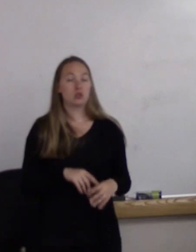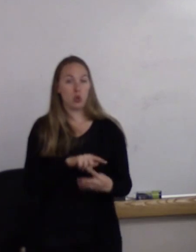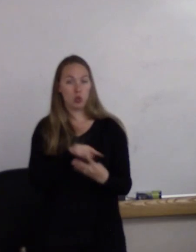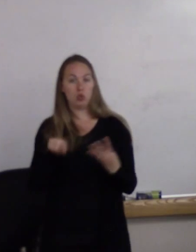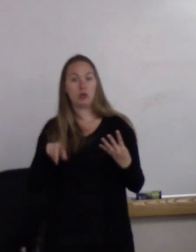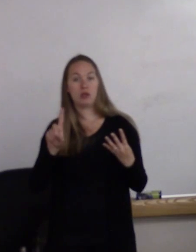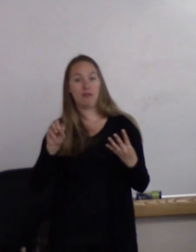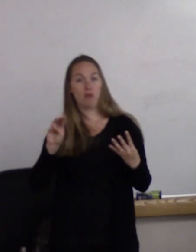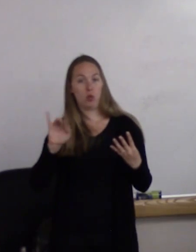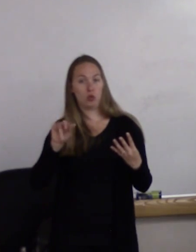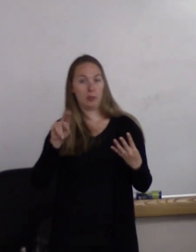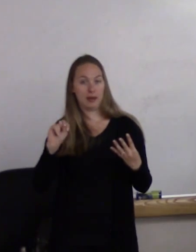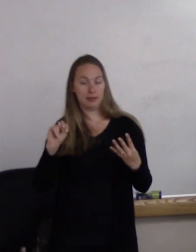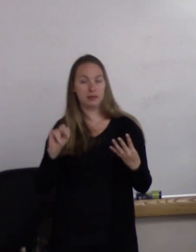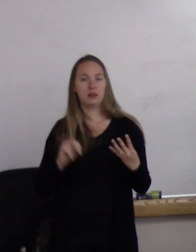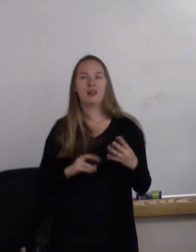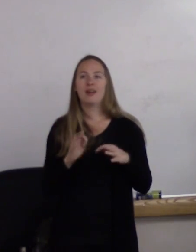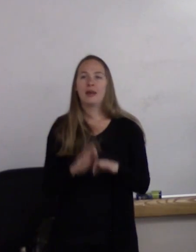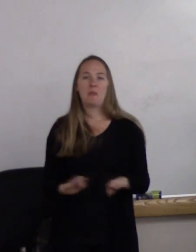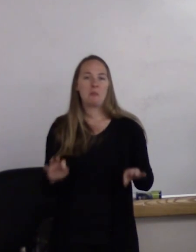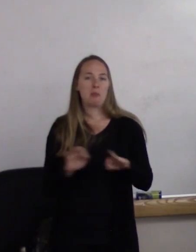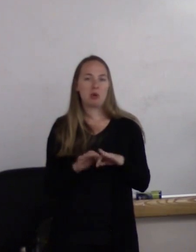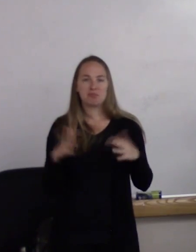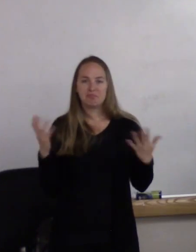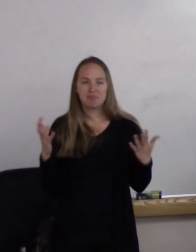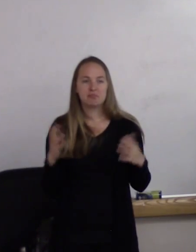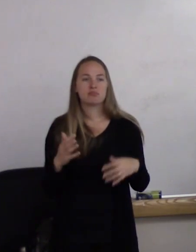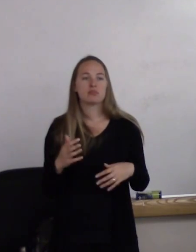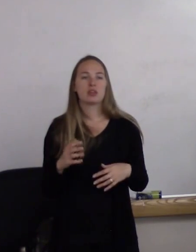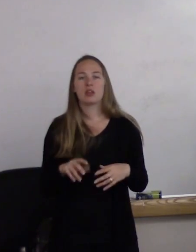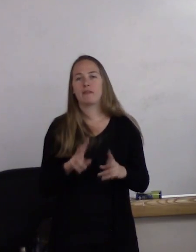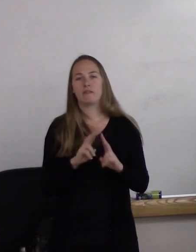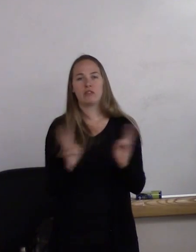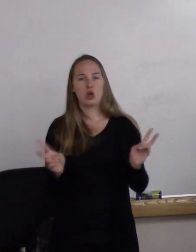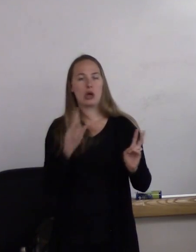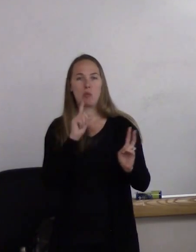And what's important is that they are all very distinct